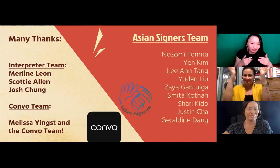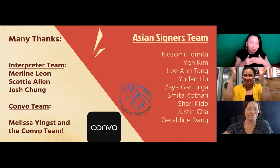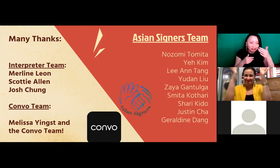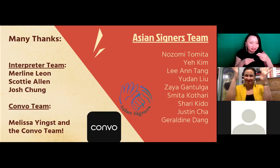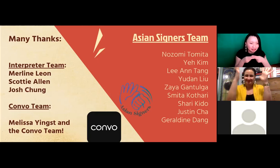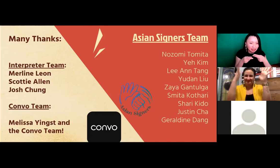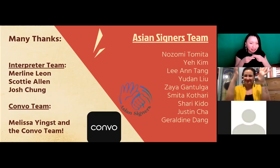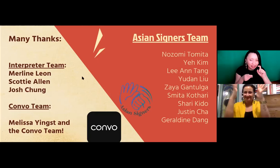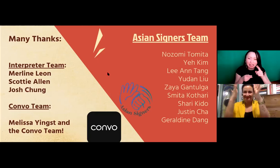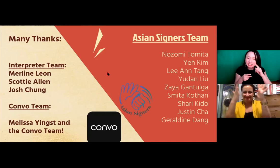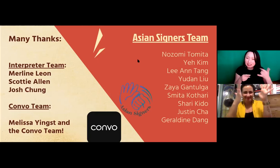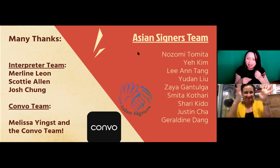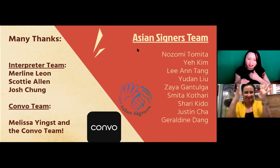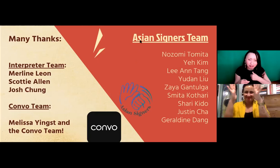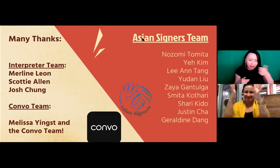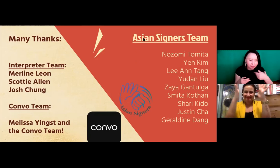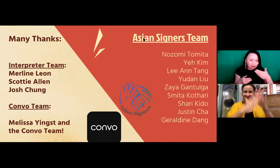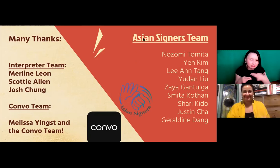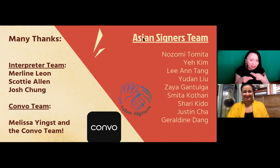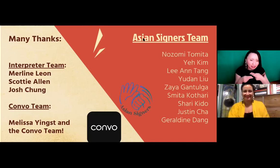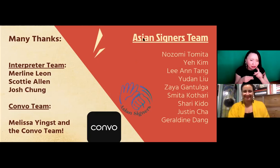Read really like to recognize everyone who was involved in this process.